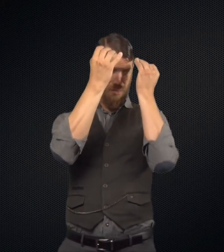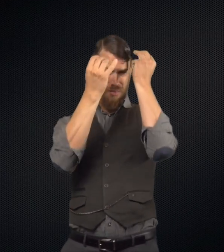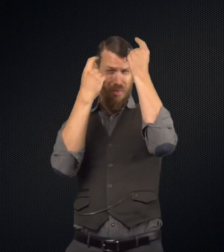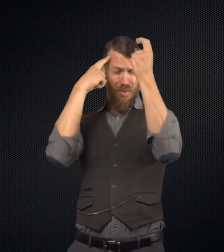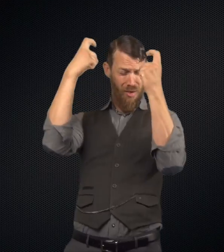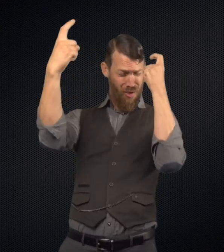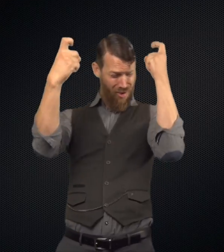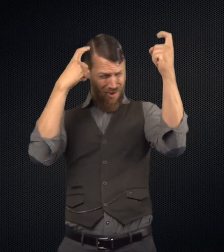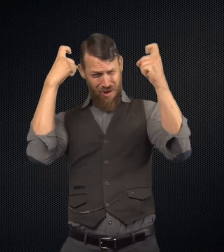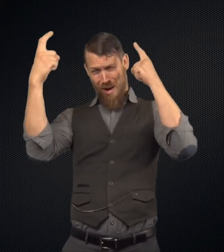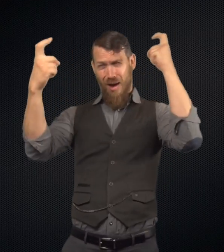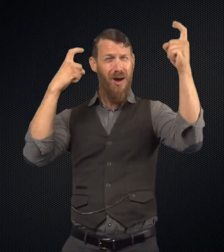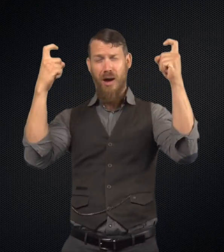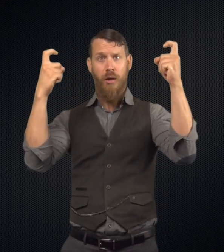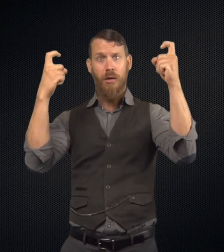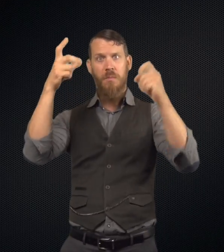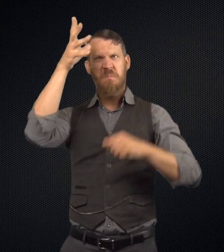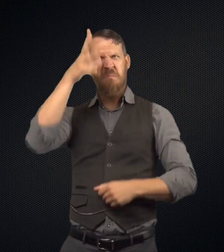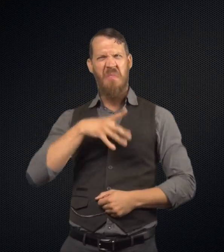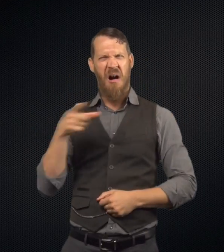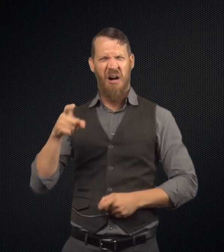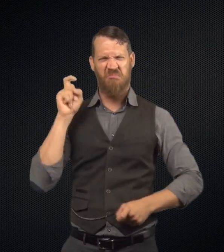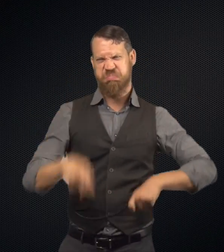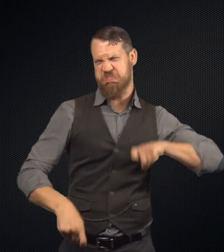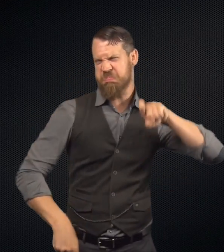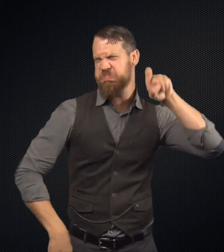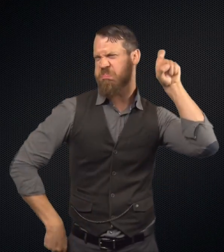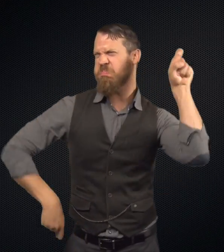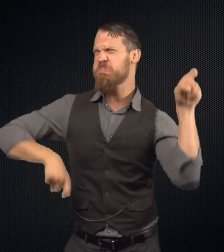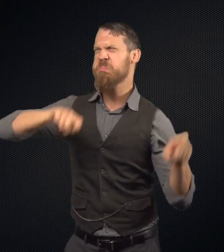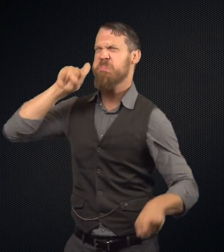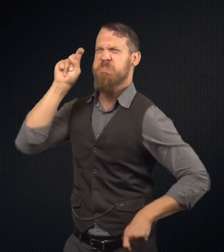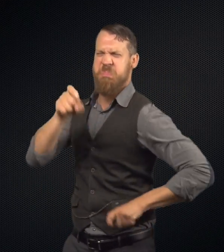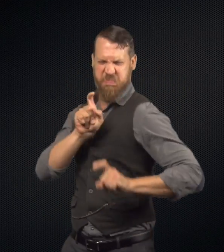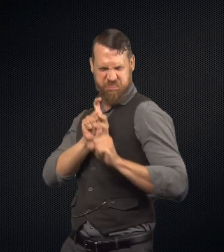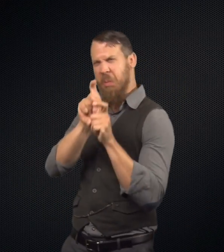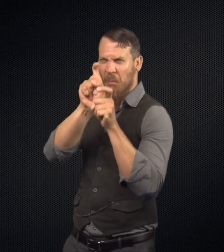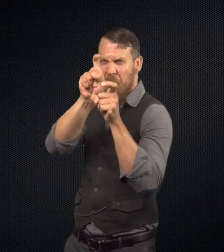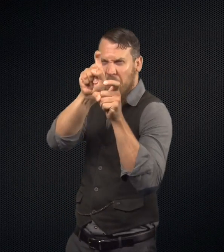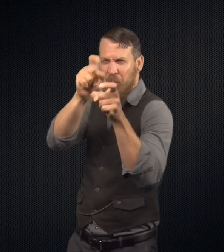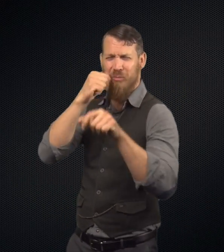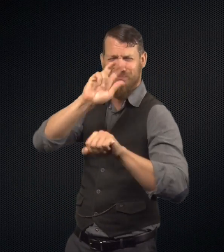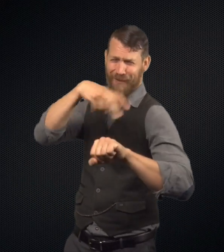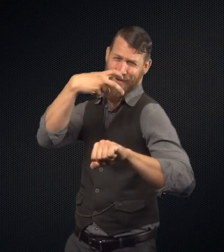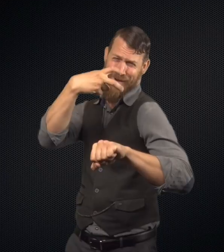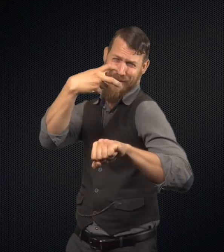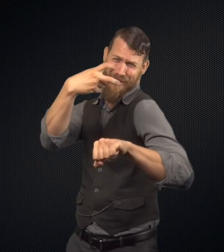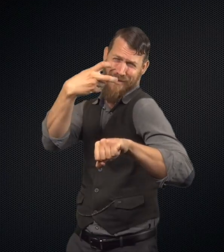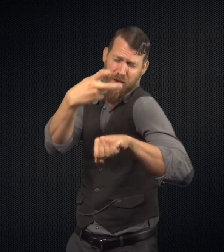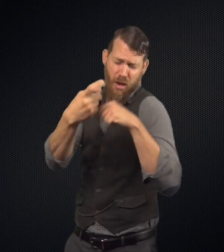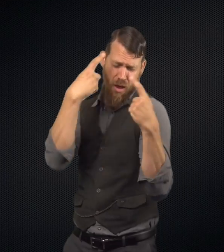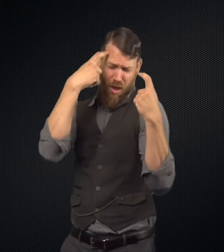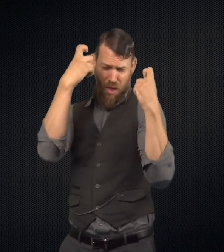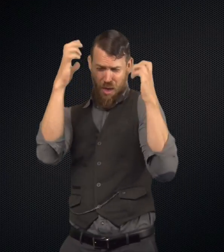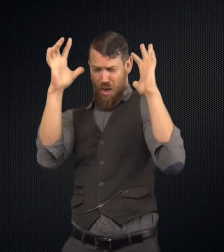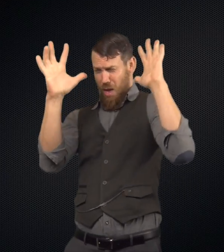He has these dreams Terrible dreams about a man who tramples another person.